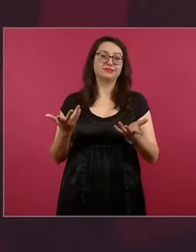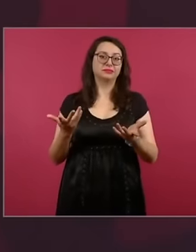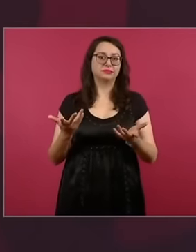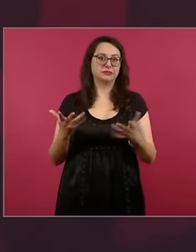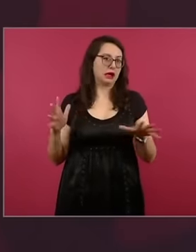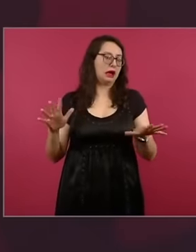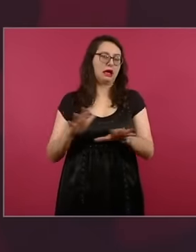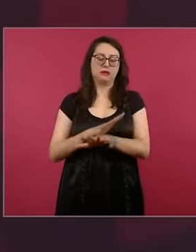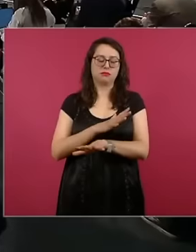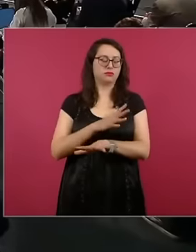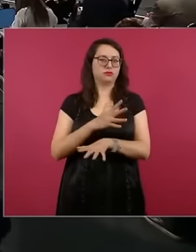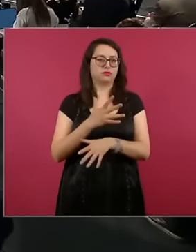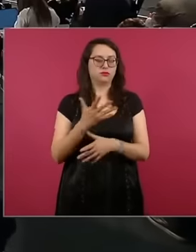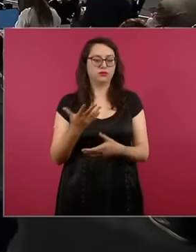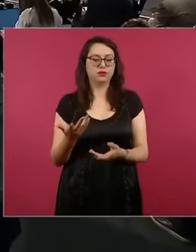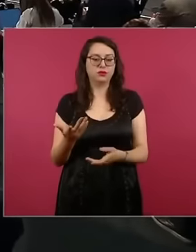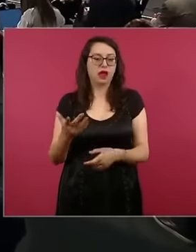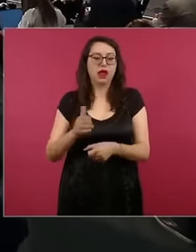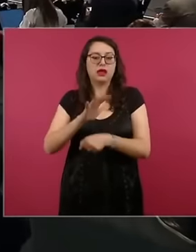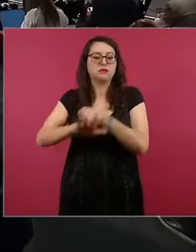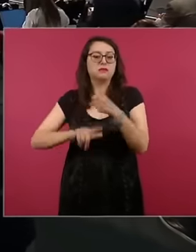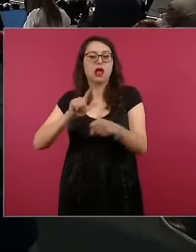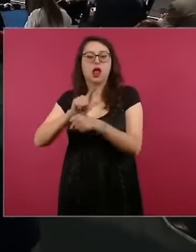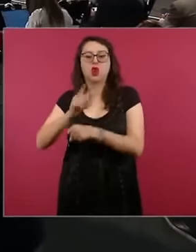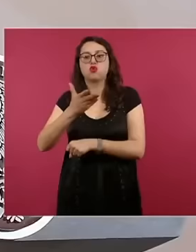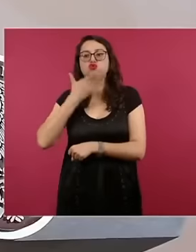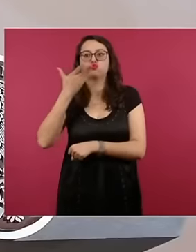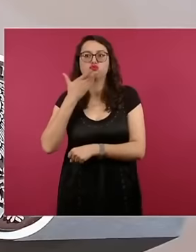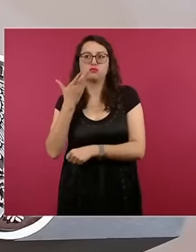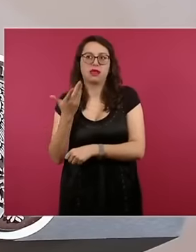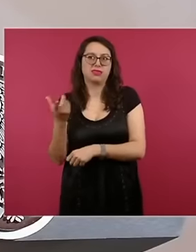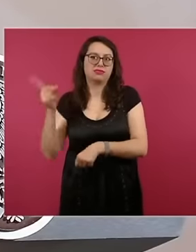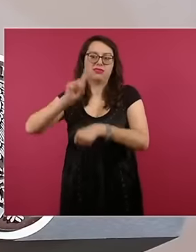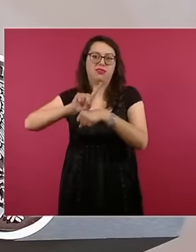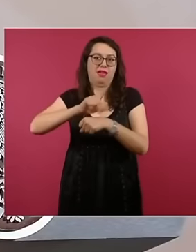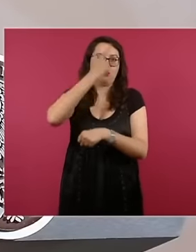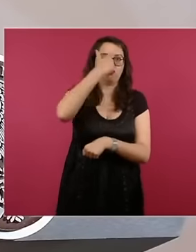living beings, including us but without This implies an affectation of that